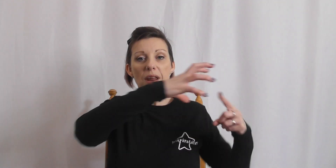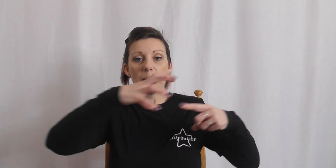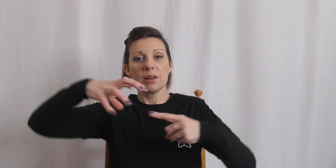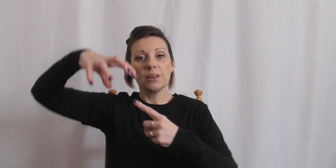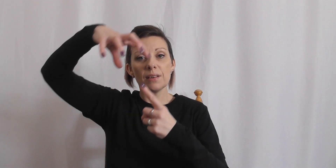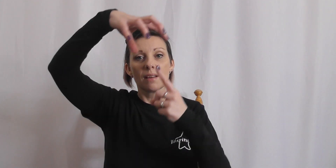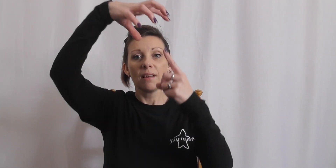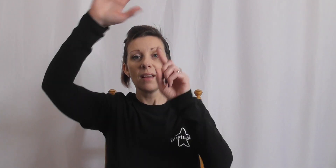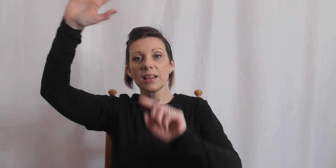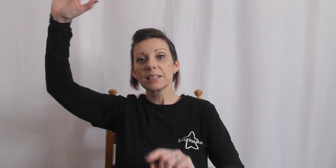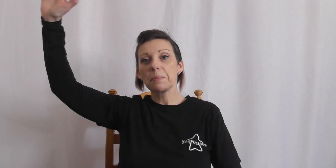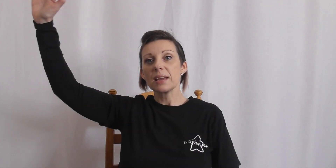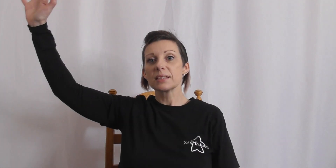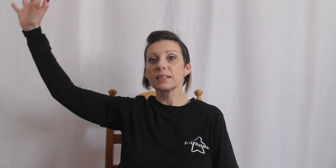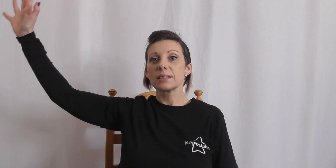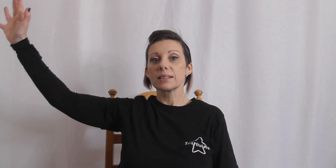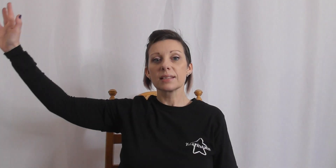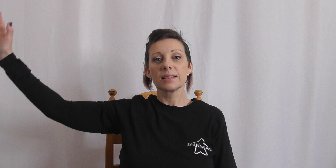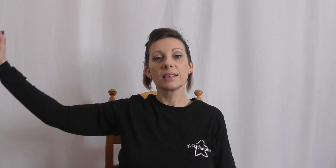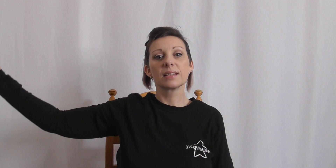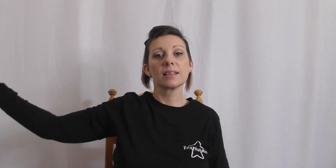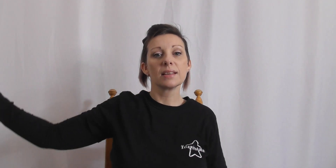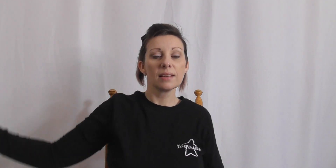hot air ballon space